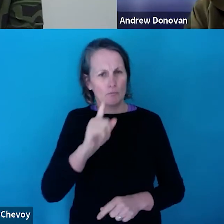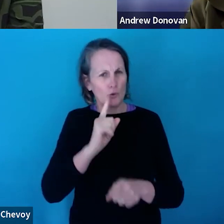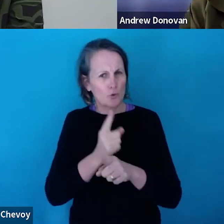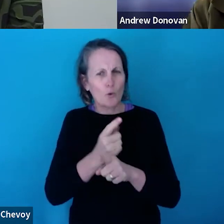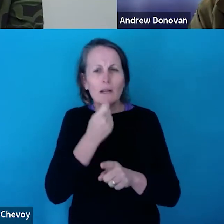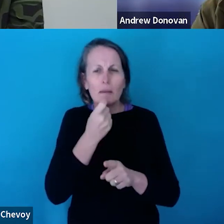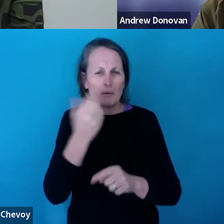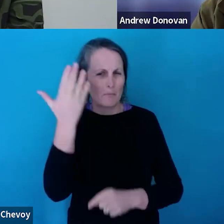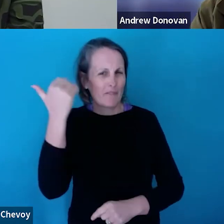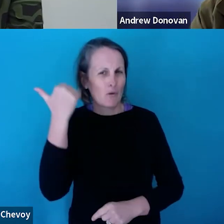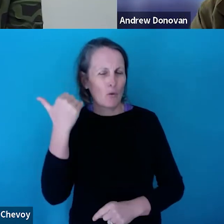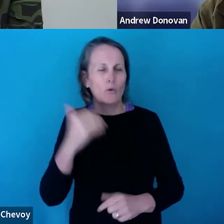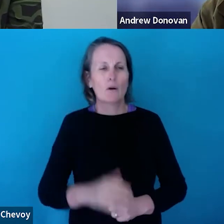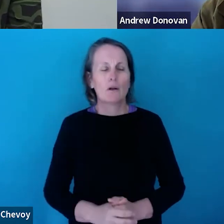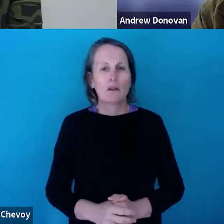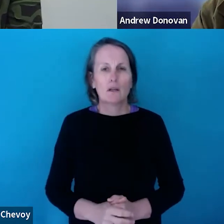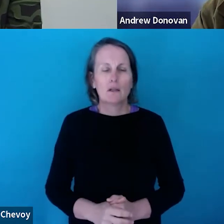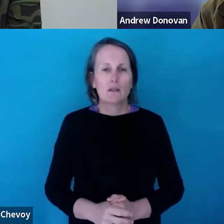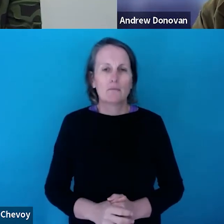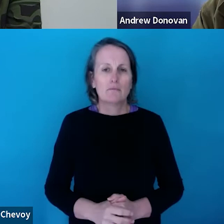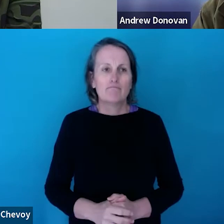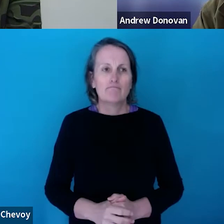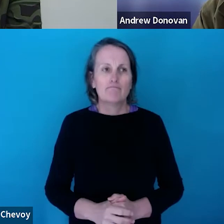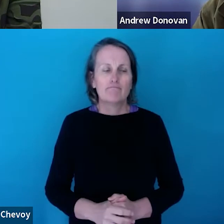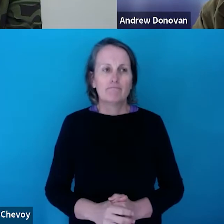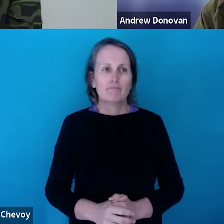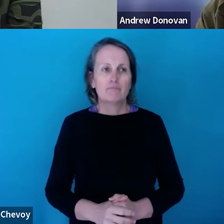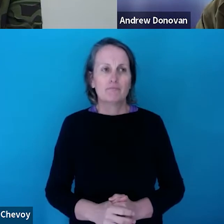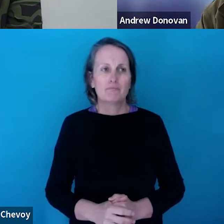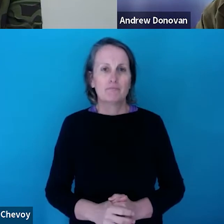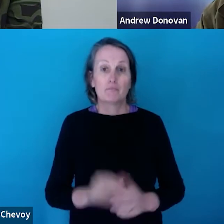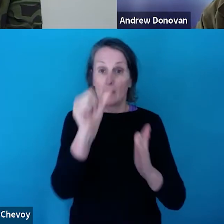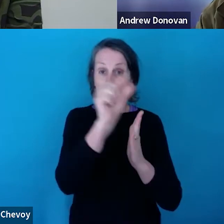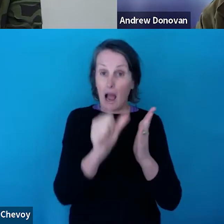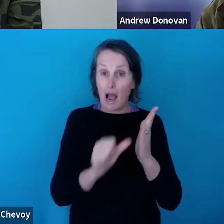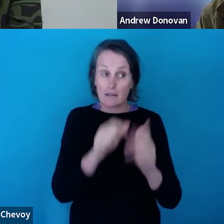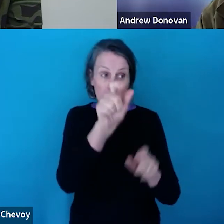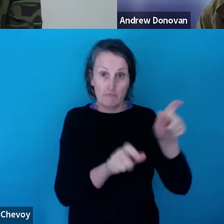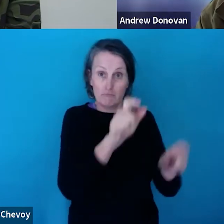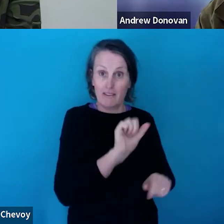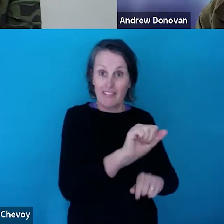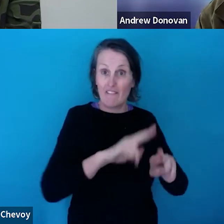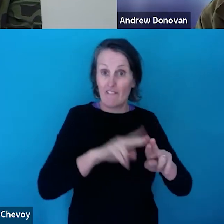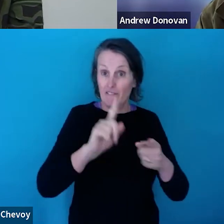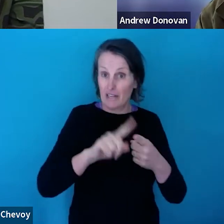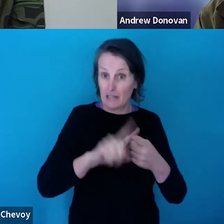it before, just around expectations around artists fees. So this is a 2-part question from me to you.